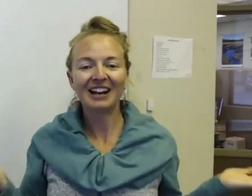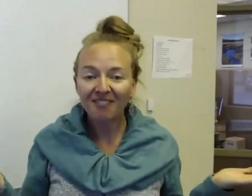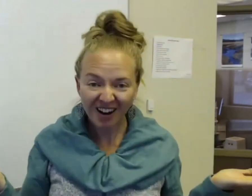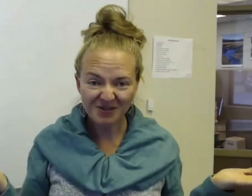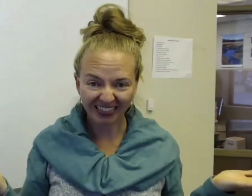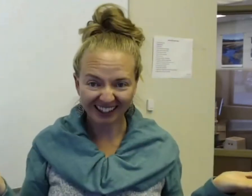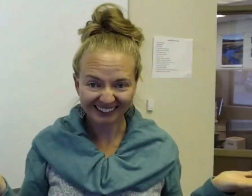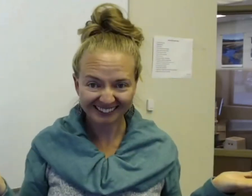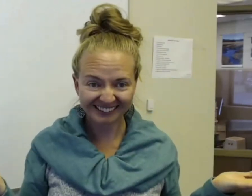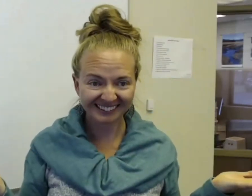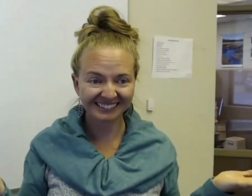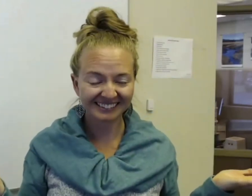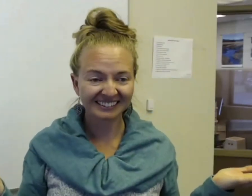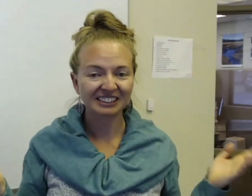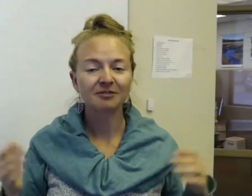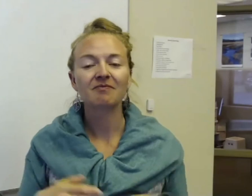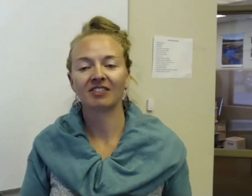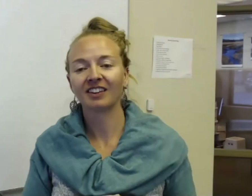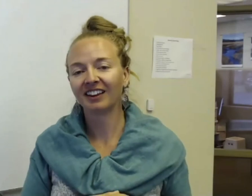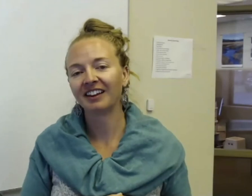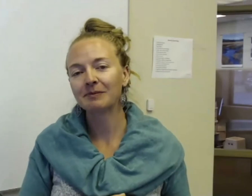You could have fun with it. All right so,